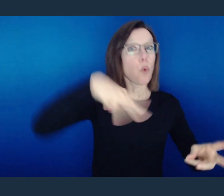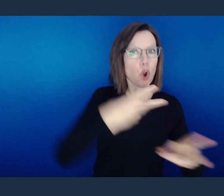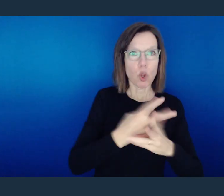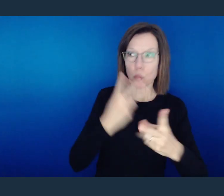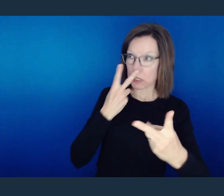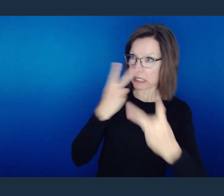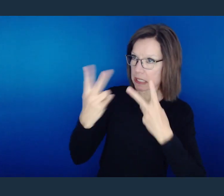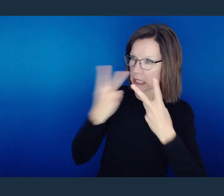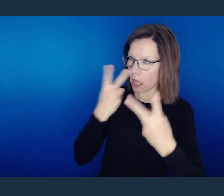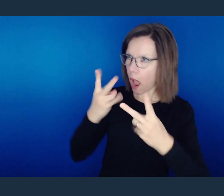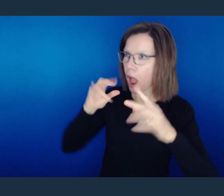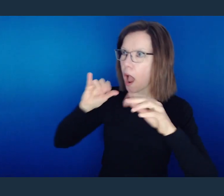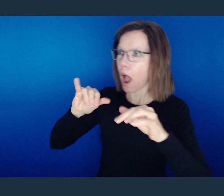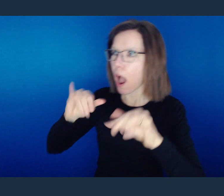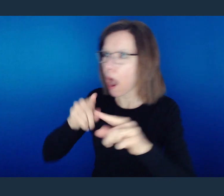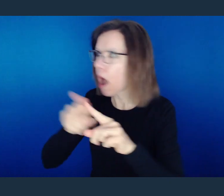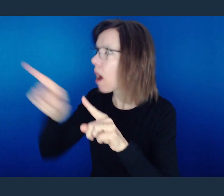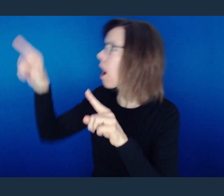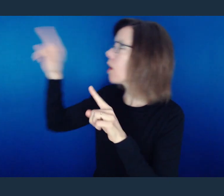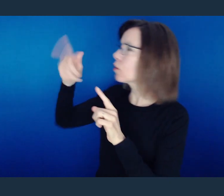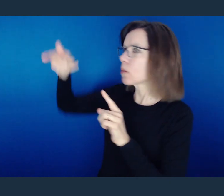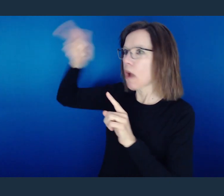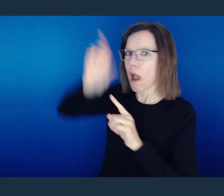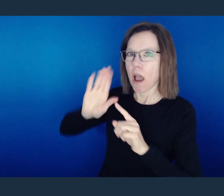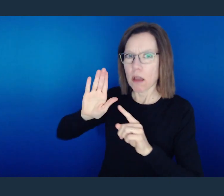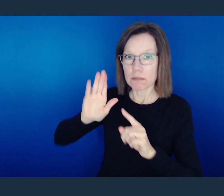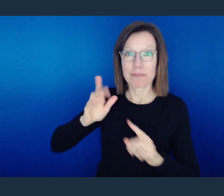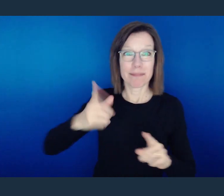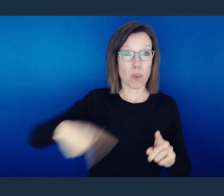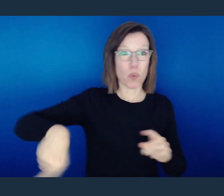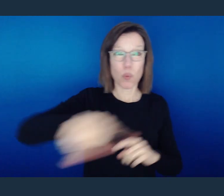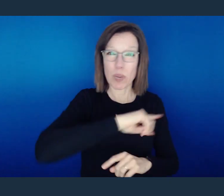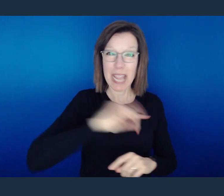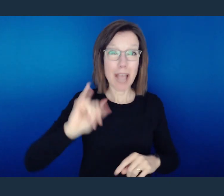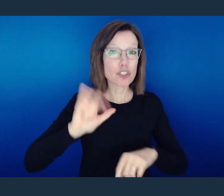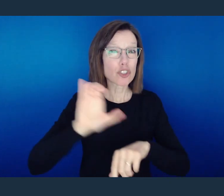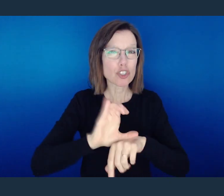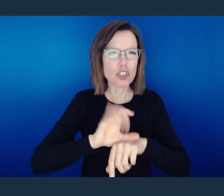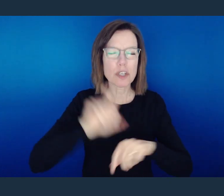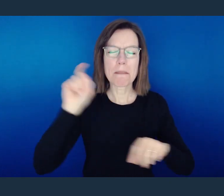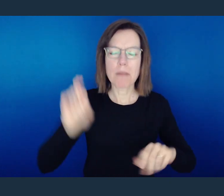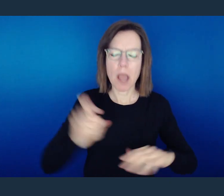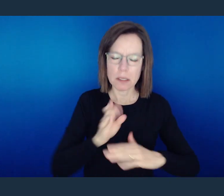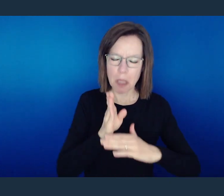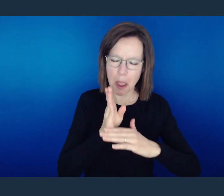Today we've come to a place in time where we absolutely need to humble ourselves as a church and pray.